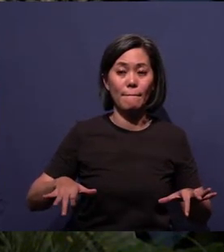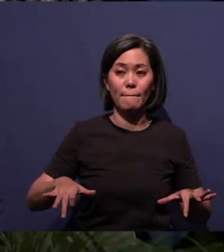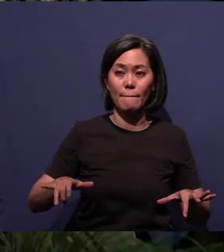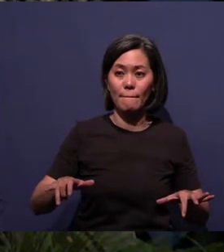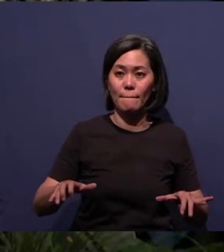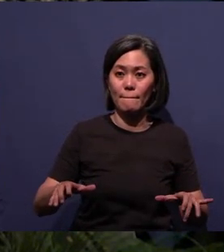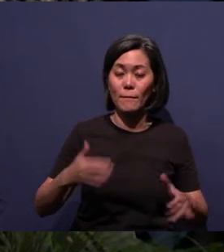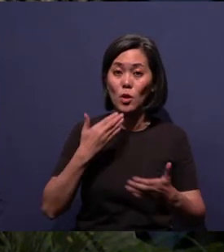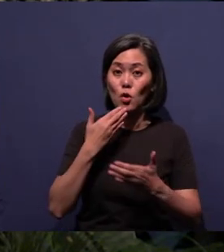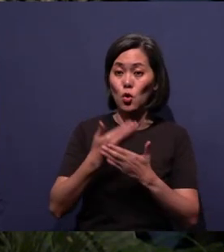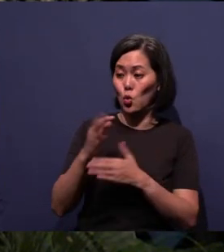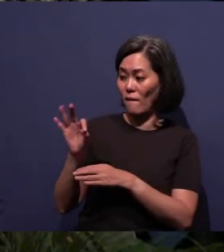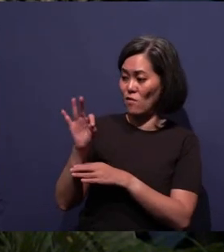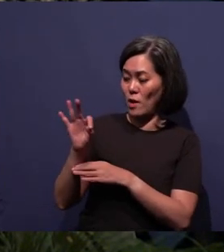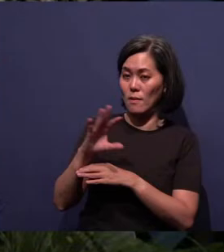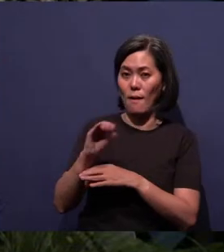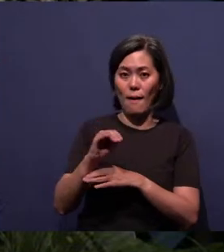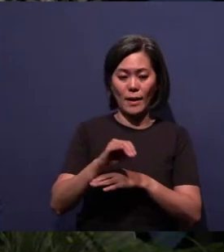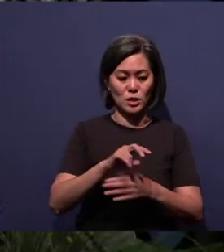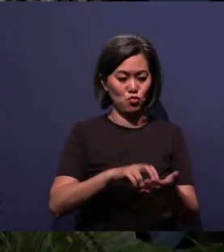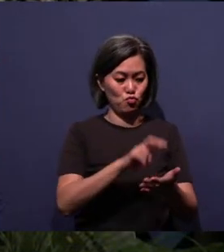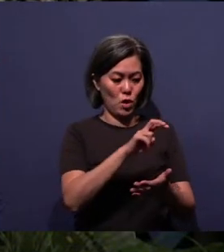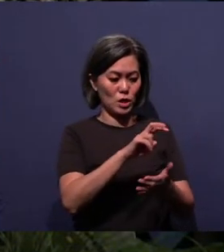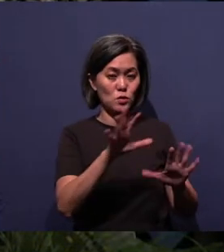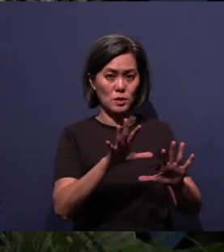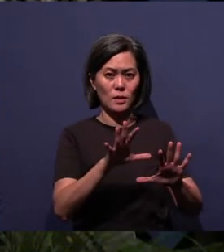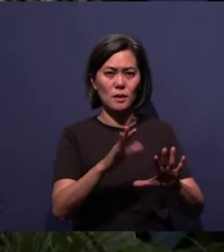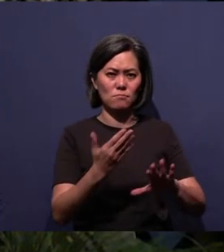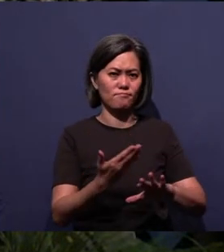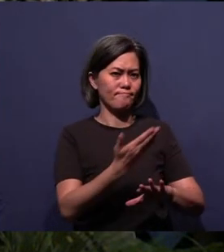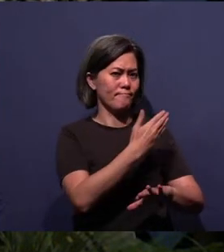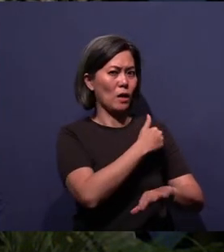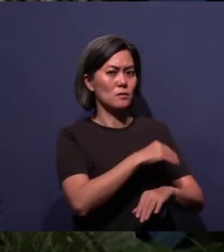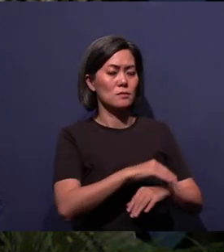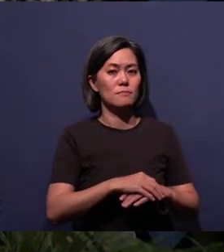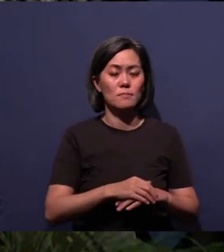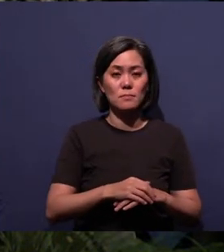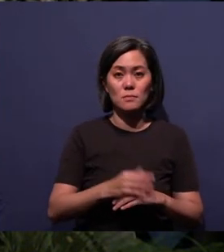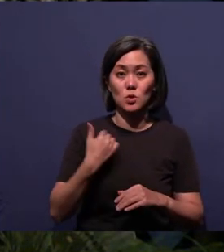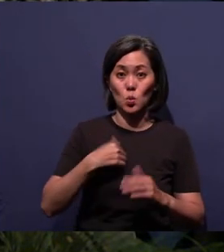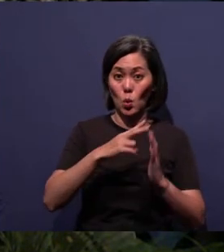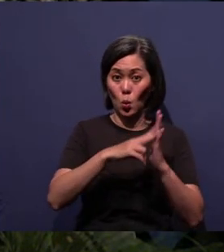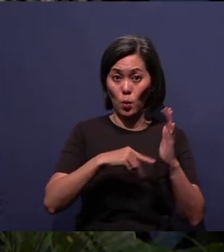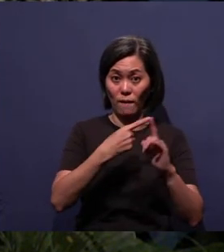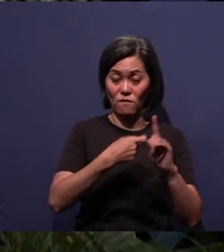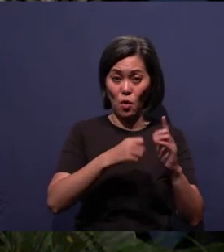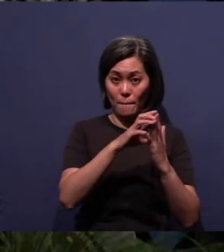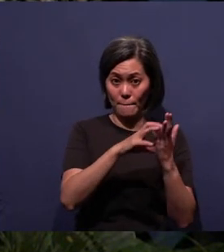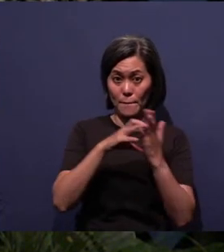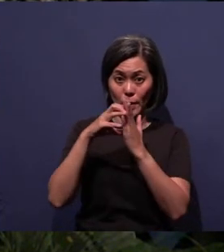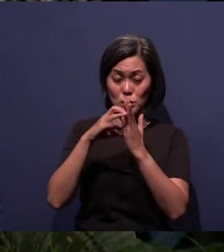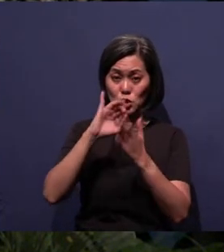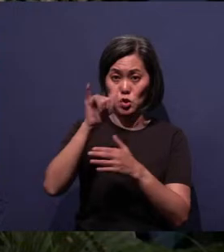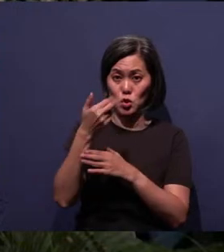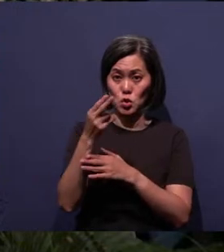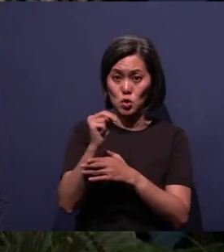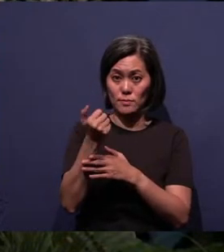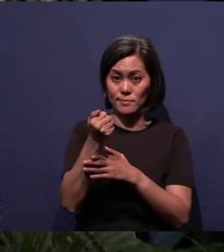Good Friday and the Resurrection Sunday has just passed. And let us read from the passage, John 19:30